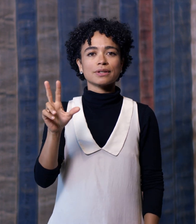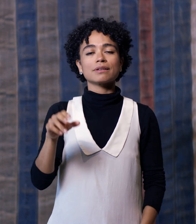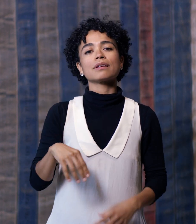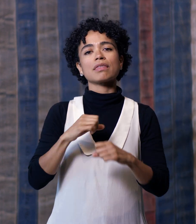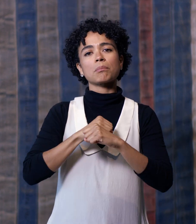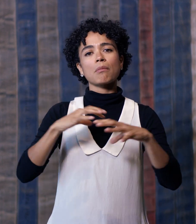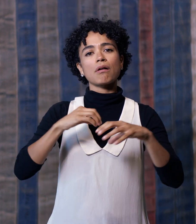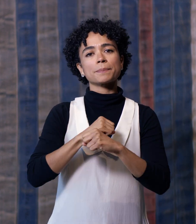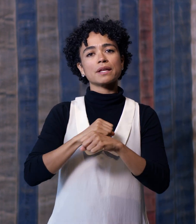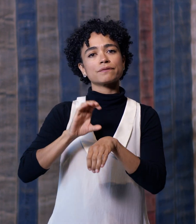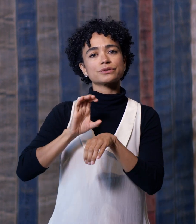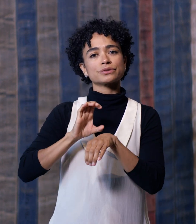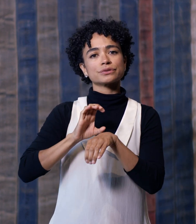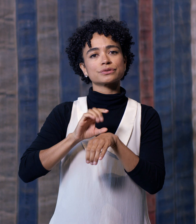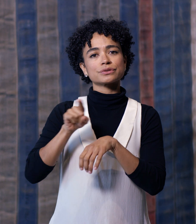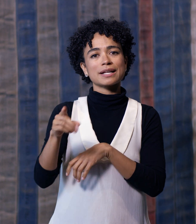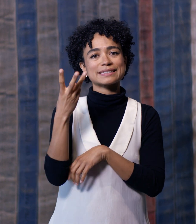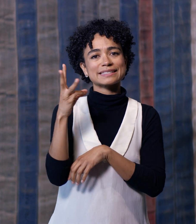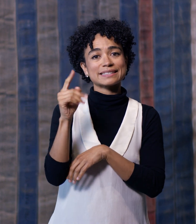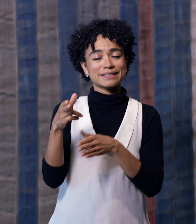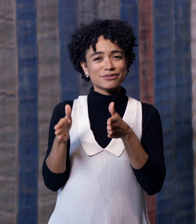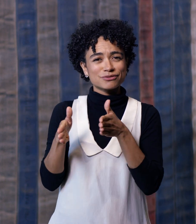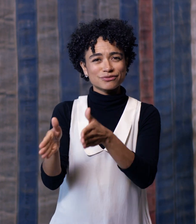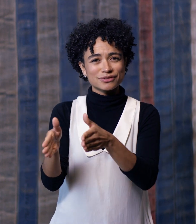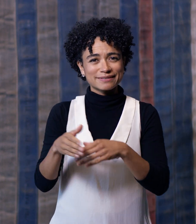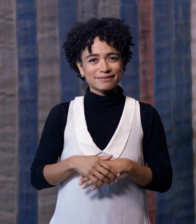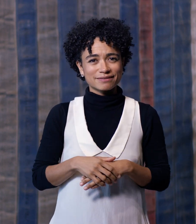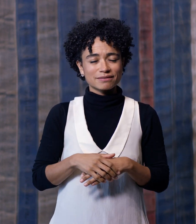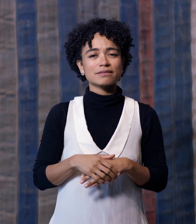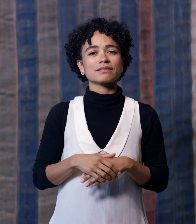The bombing of the Sixteenth Street Church.